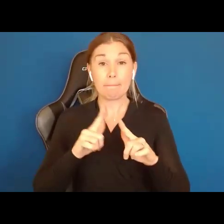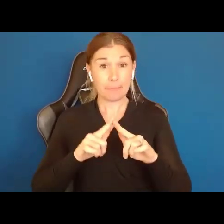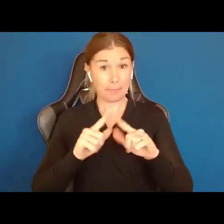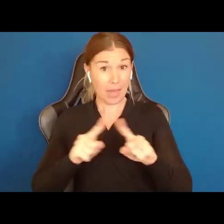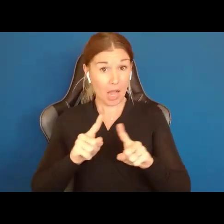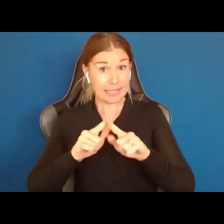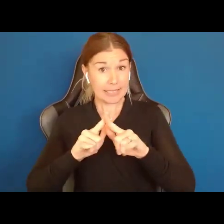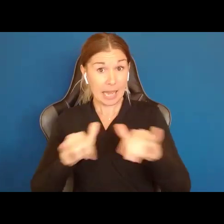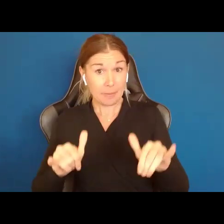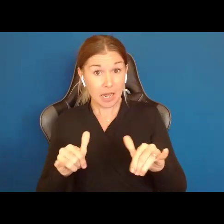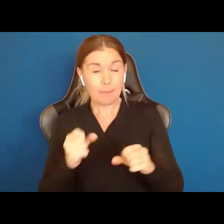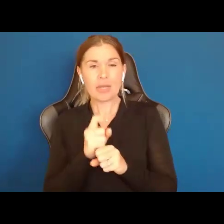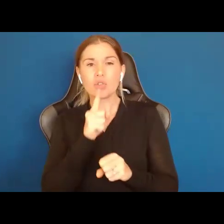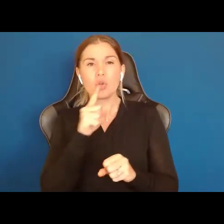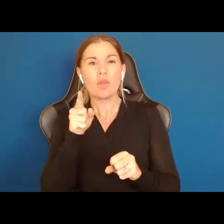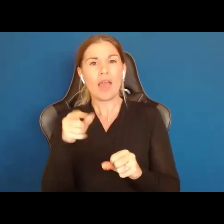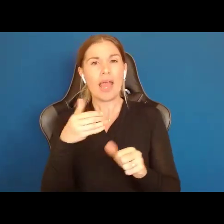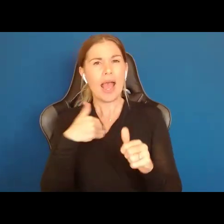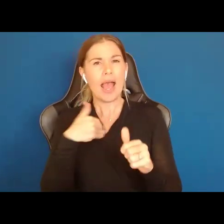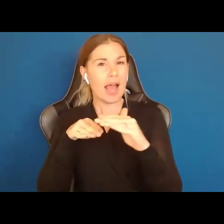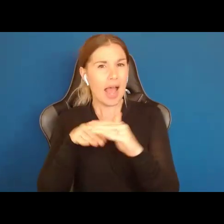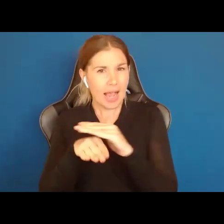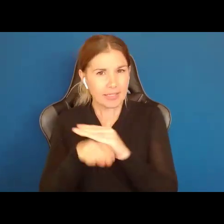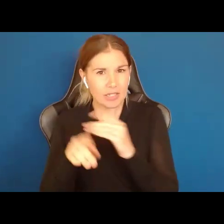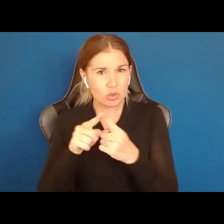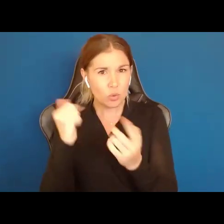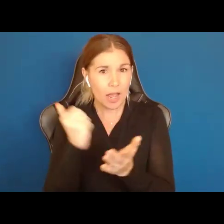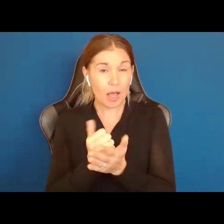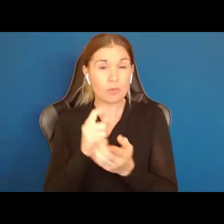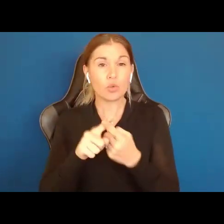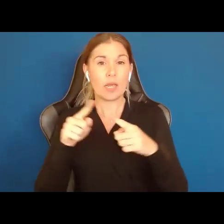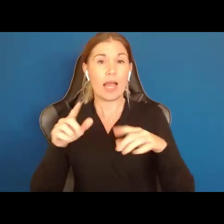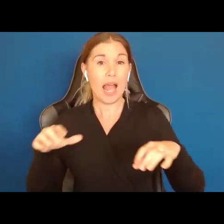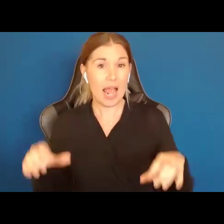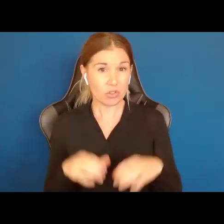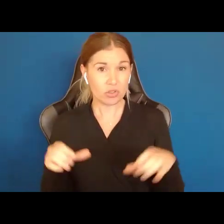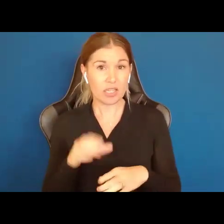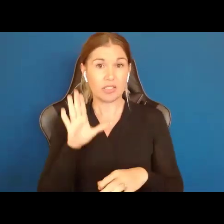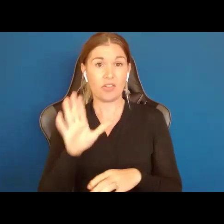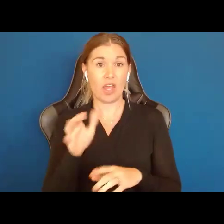have access to the help they need to exercise their self determination, to make choices,